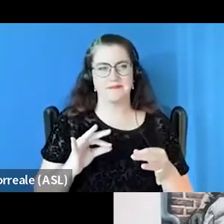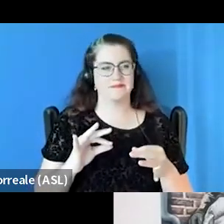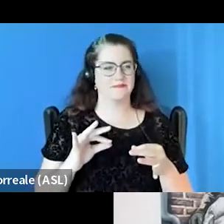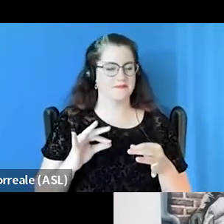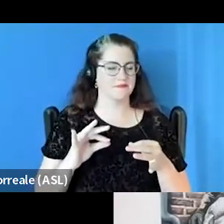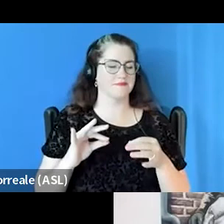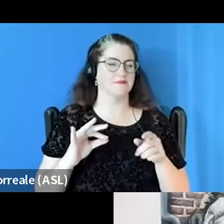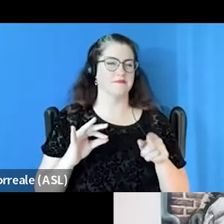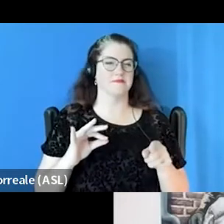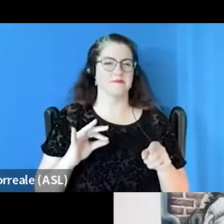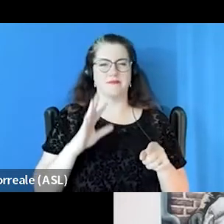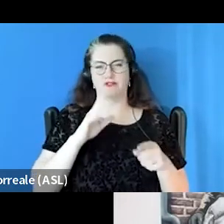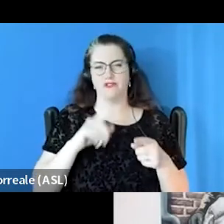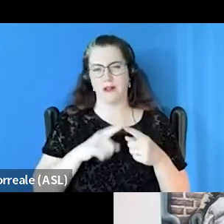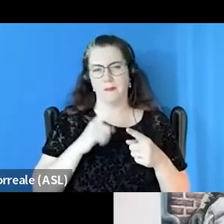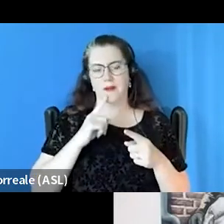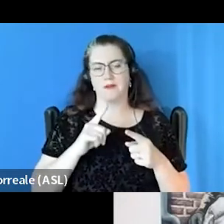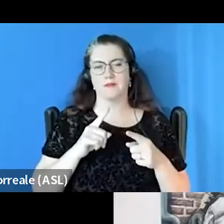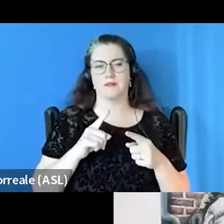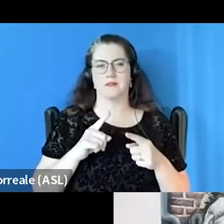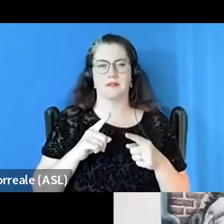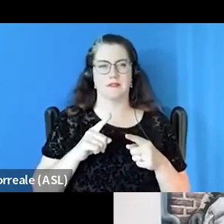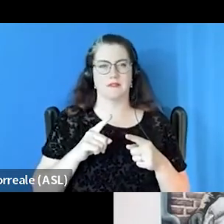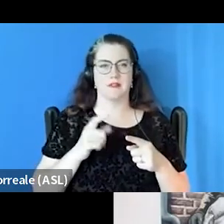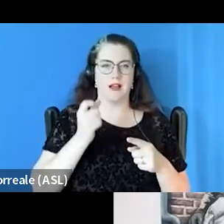about differentiating more injury from burnout